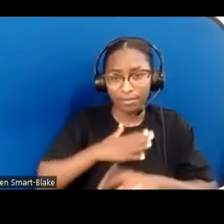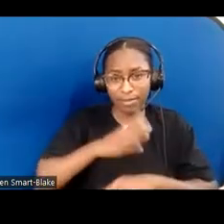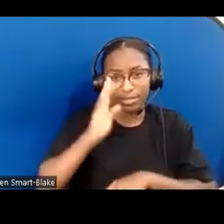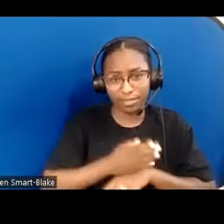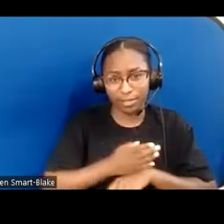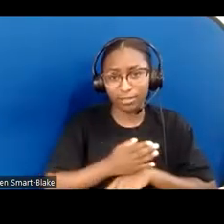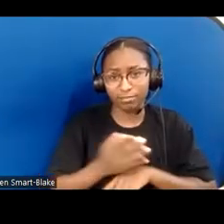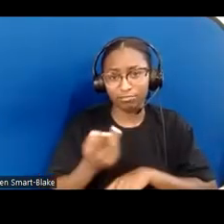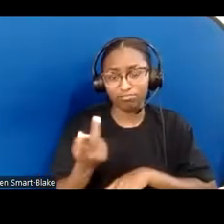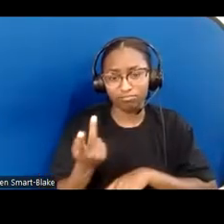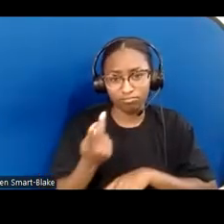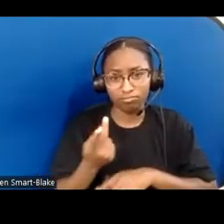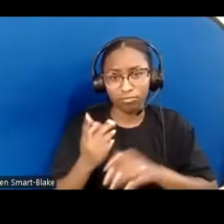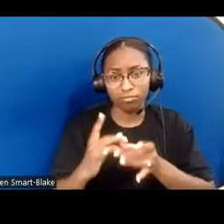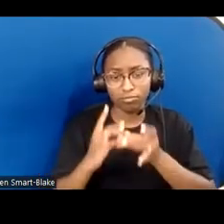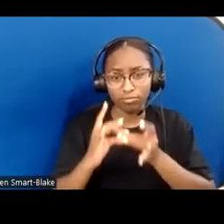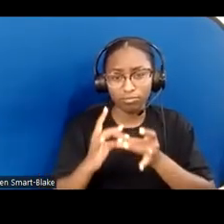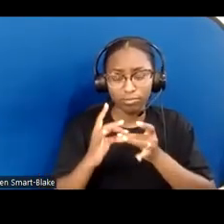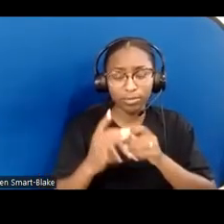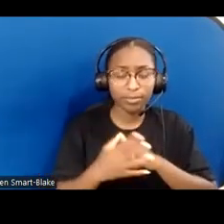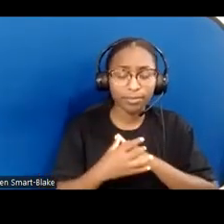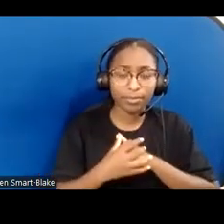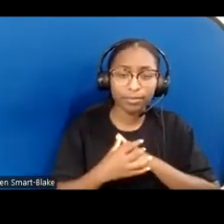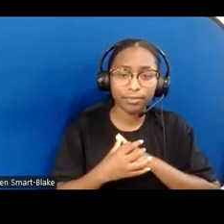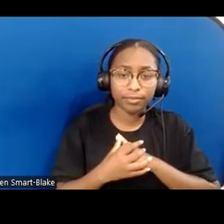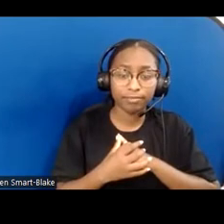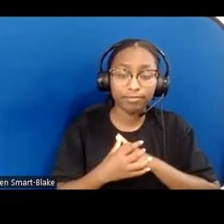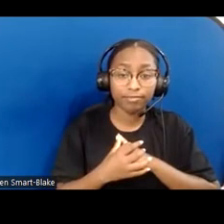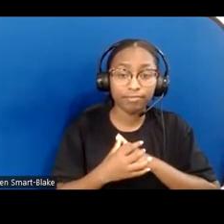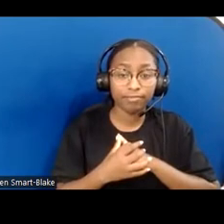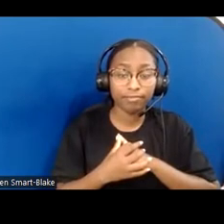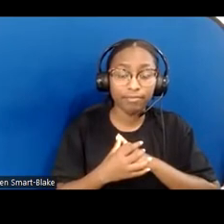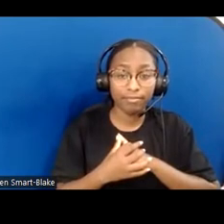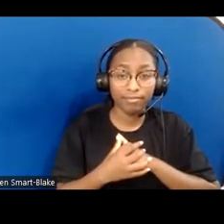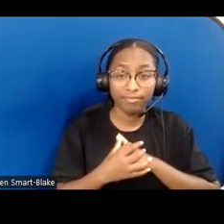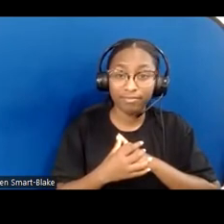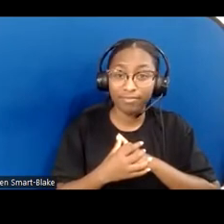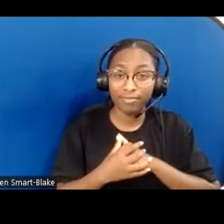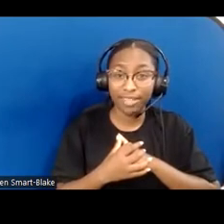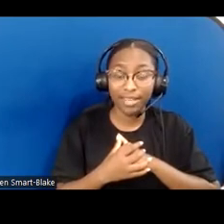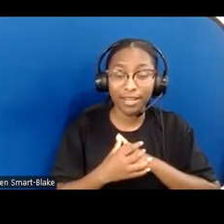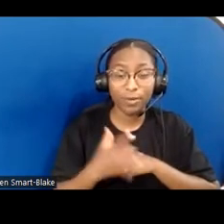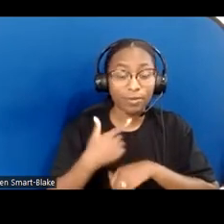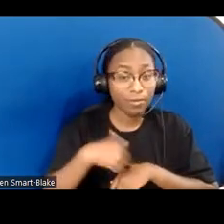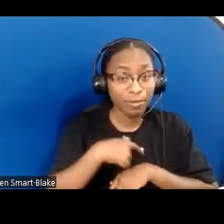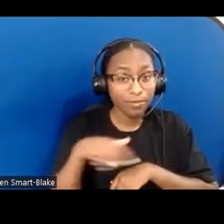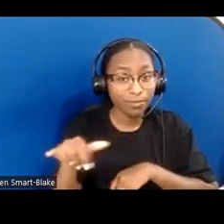And likewise, this is what we are called to do in our work and roles within Disability Concerns: